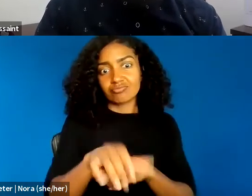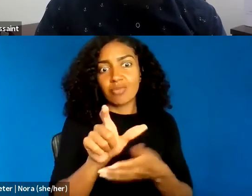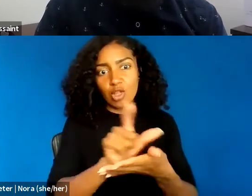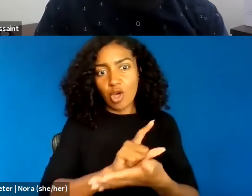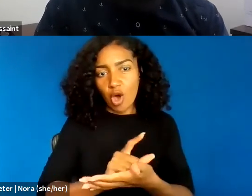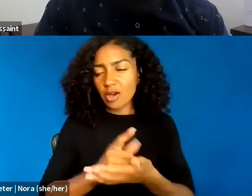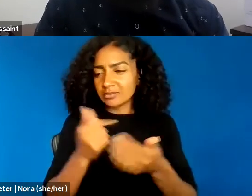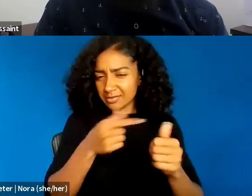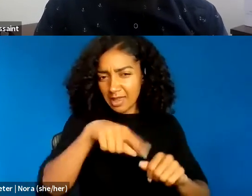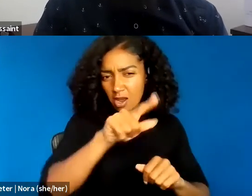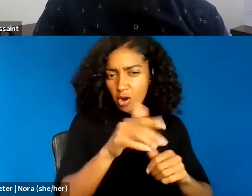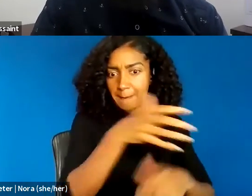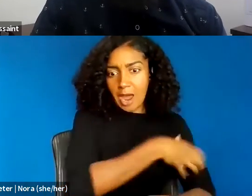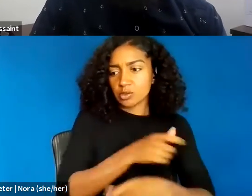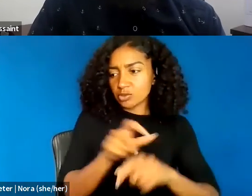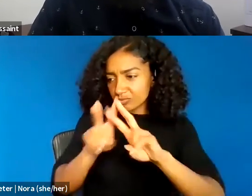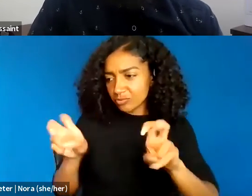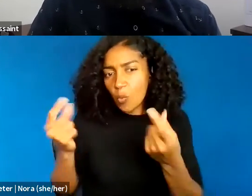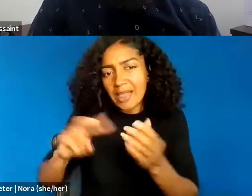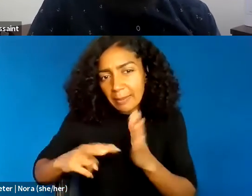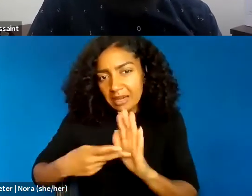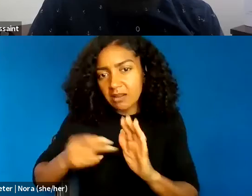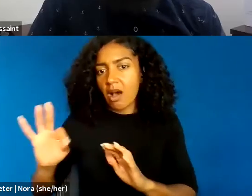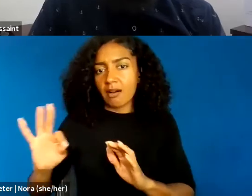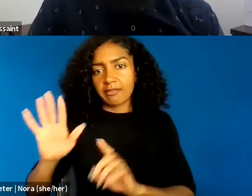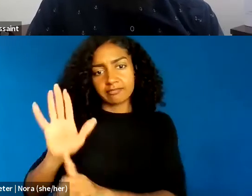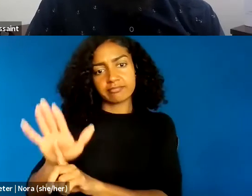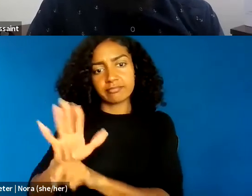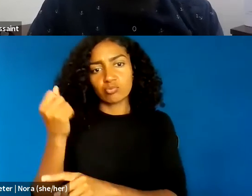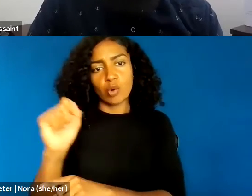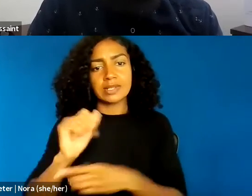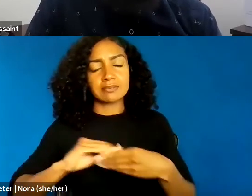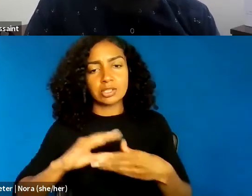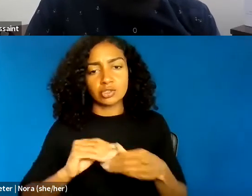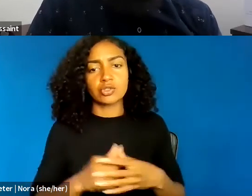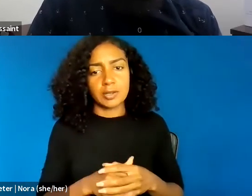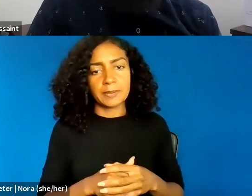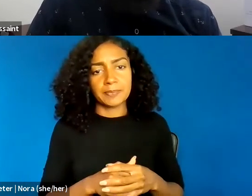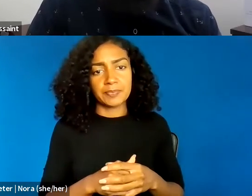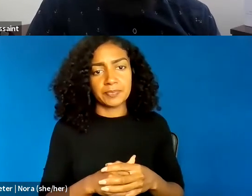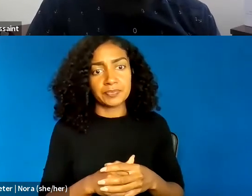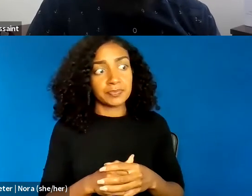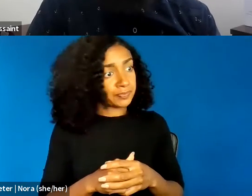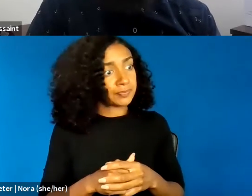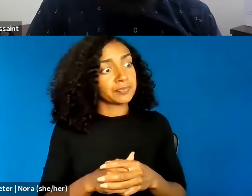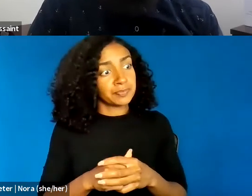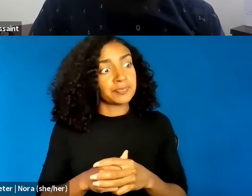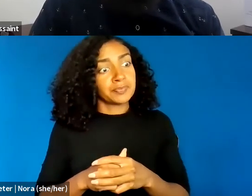Second, such unresolved tensions in the First Amendment, as conveyed by racially biased and aggressive police culture,